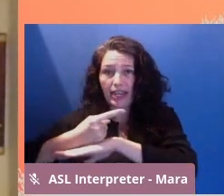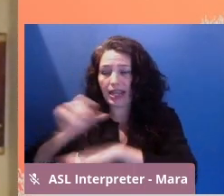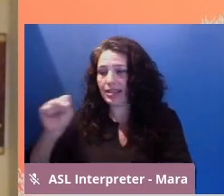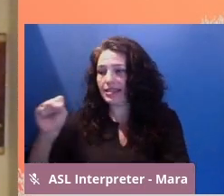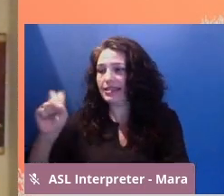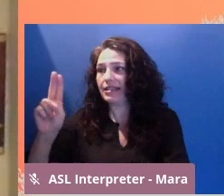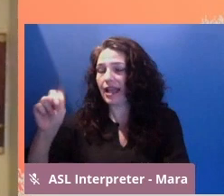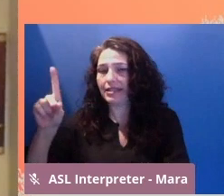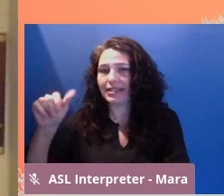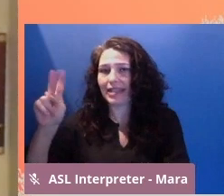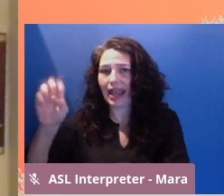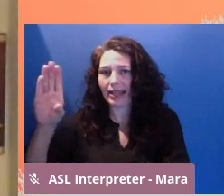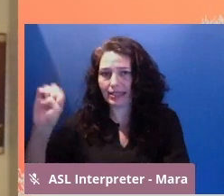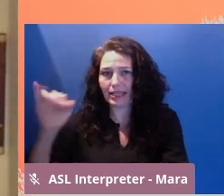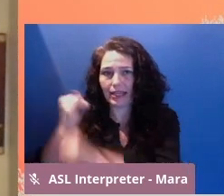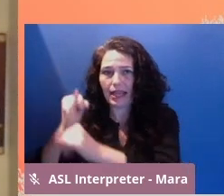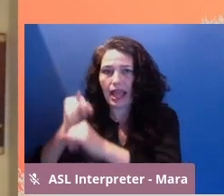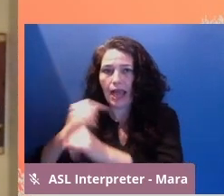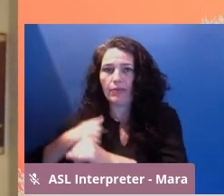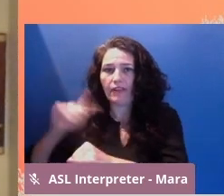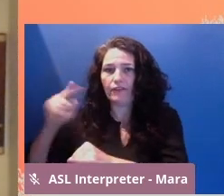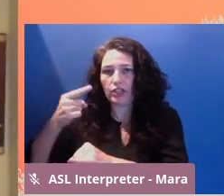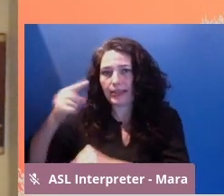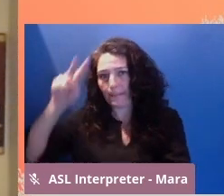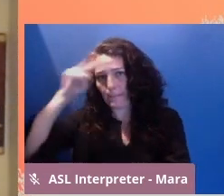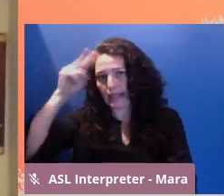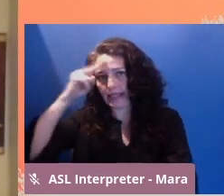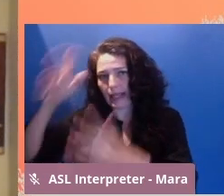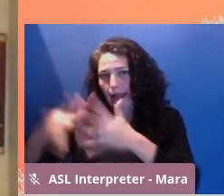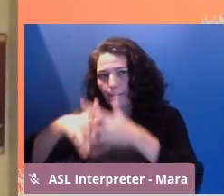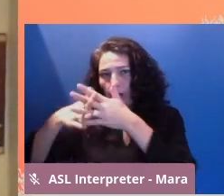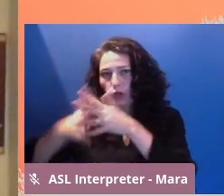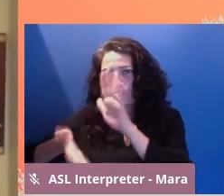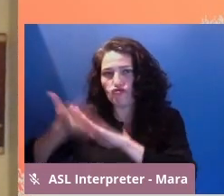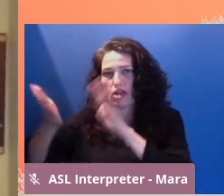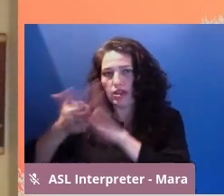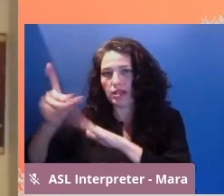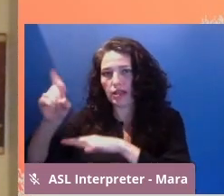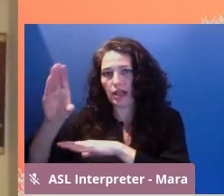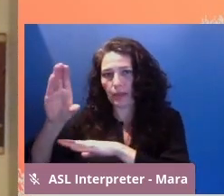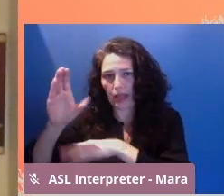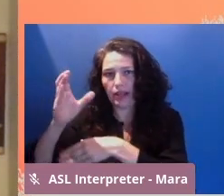now the first Mexican-American to run its documentary film program.